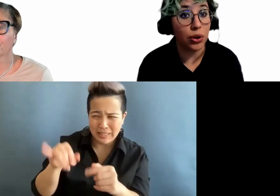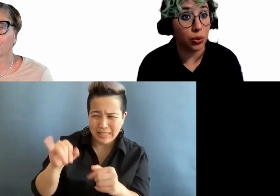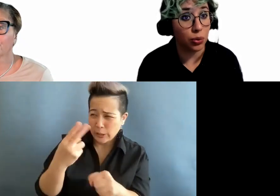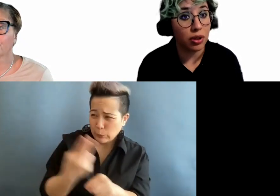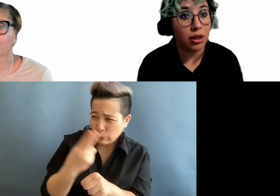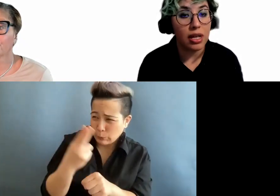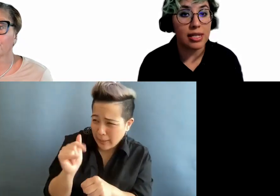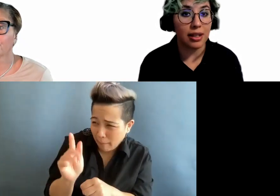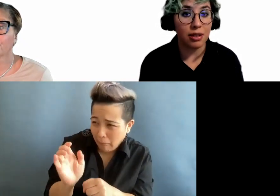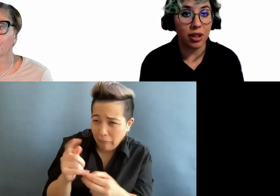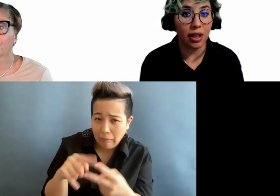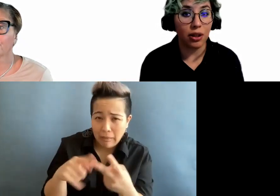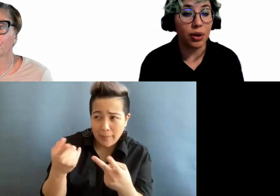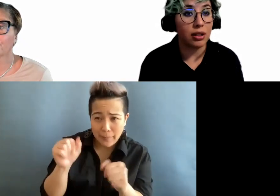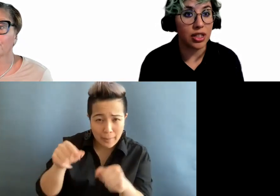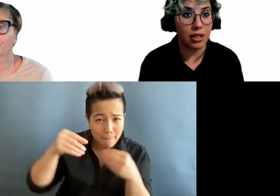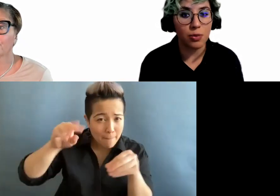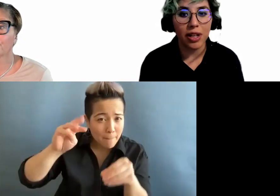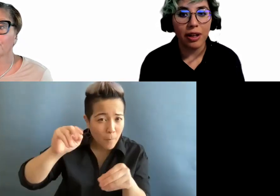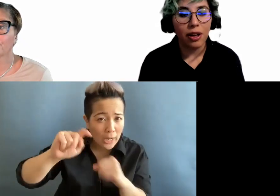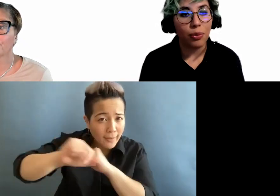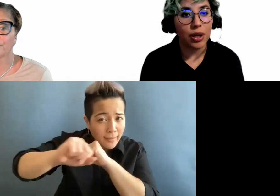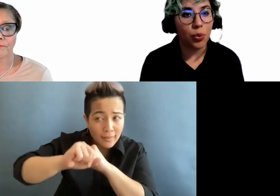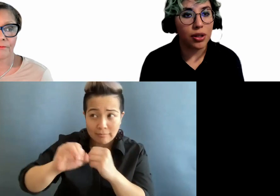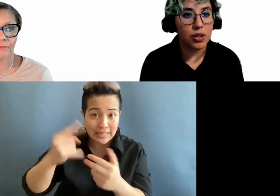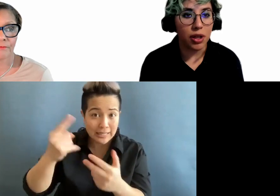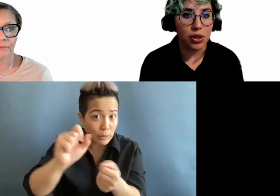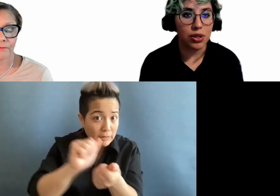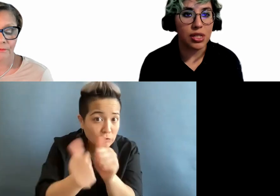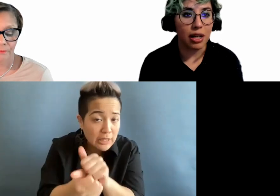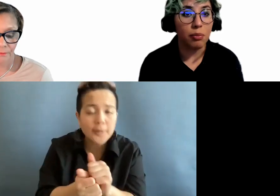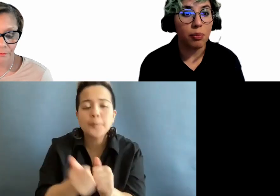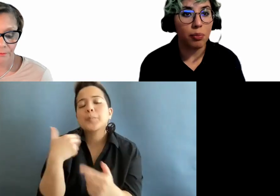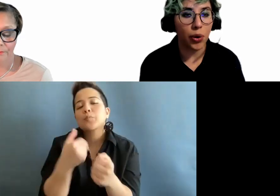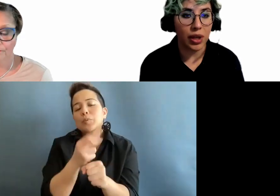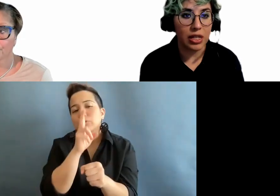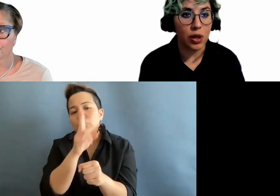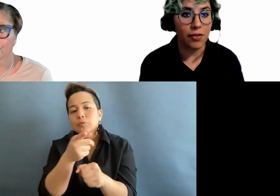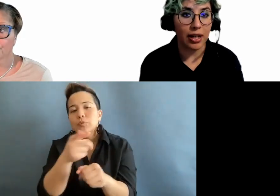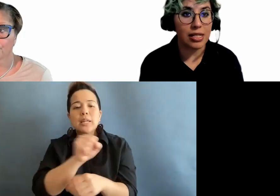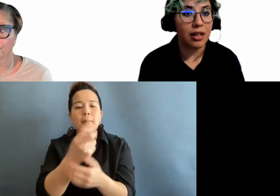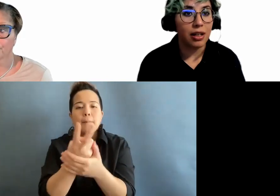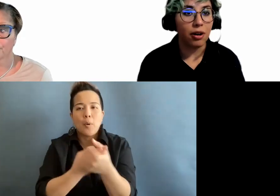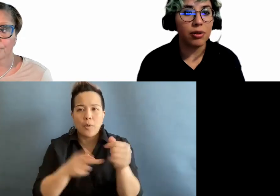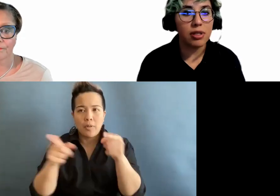you? Is that something that you can change? We want to make sure to take both into advance.